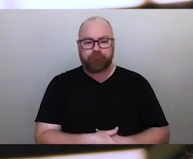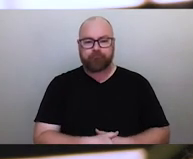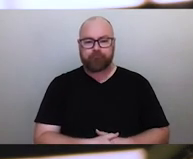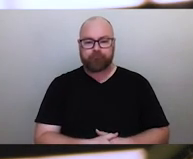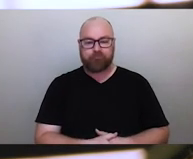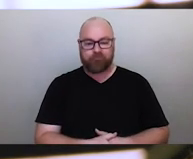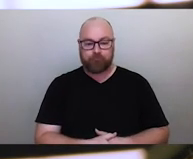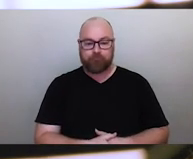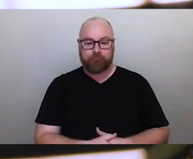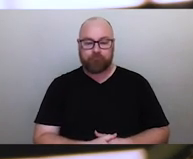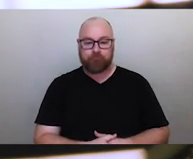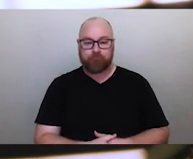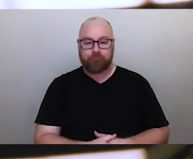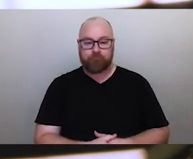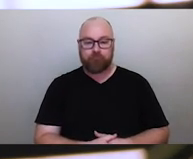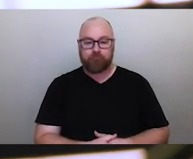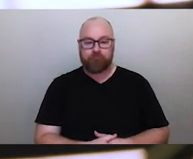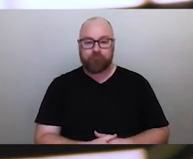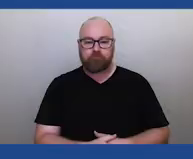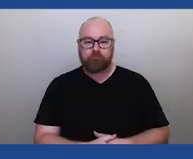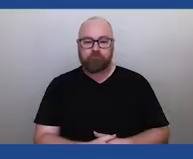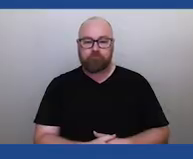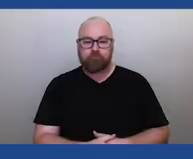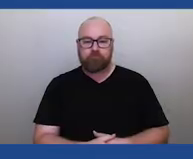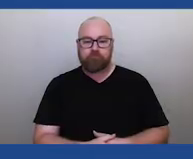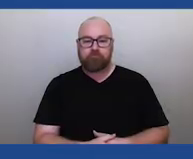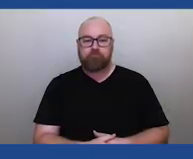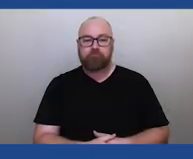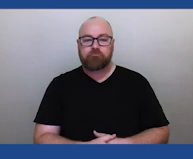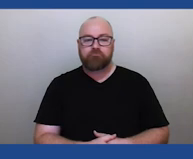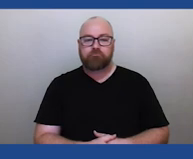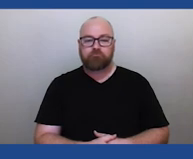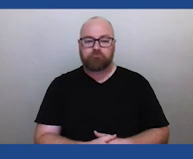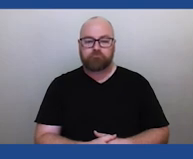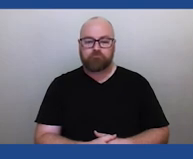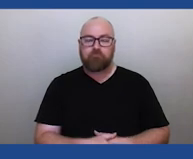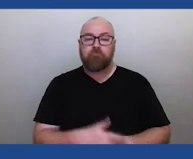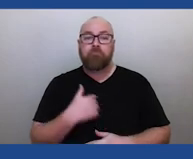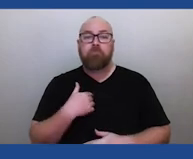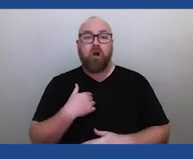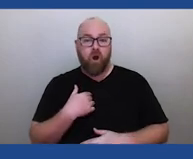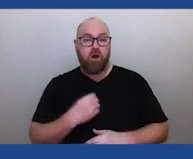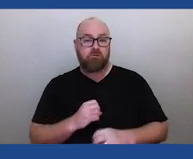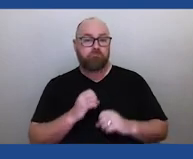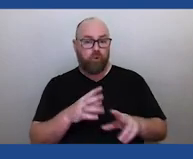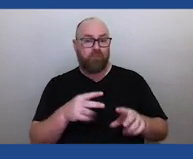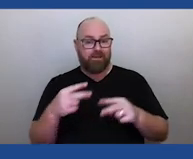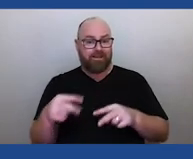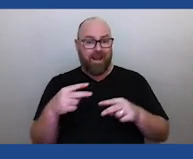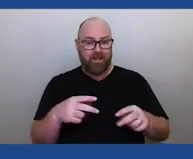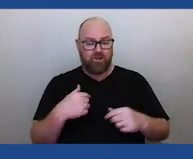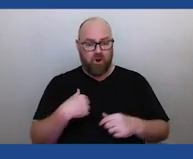So why did I want you to see that dance? Is that what you asked? I put that dance up because it was an important